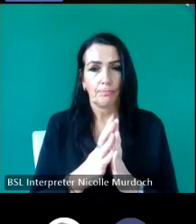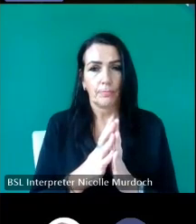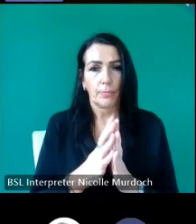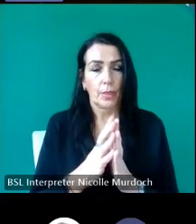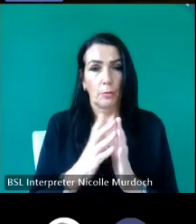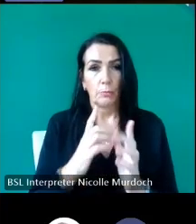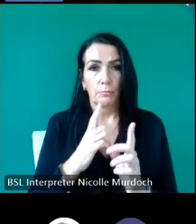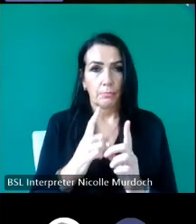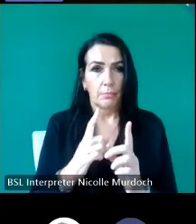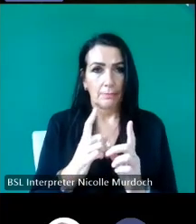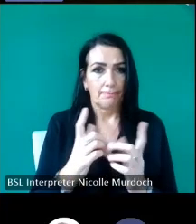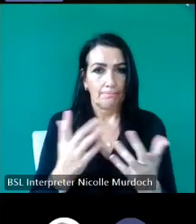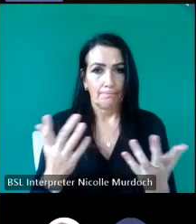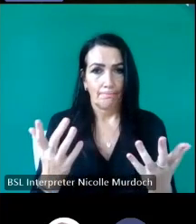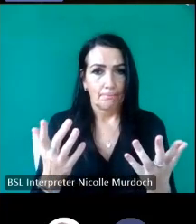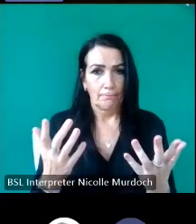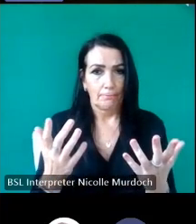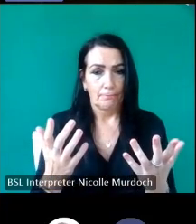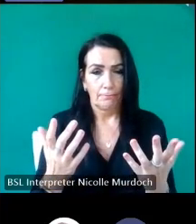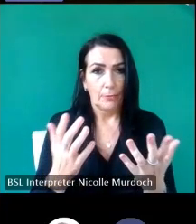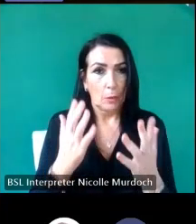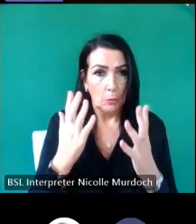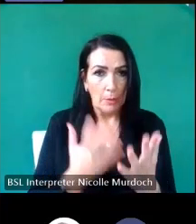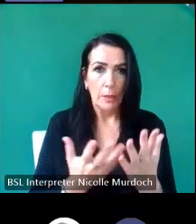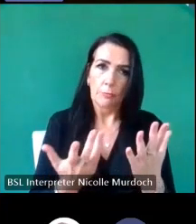loss but we must make sure there's a record of these stories because everything you heard